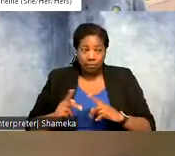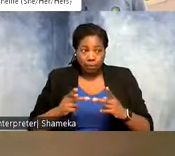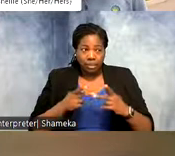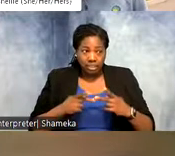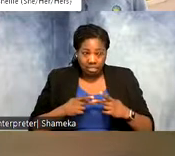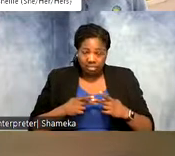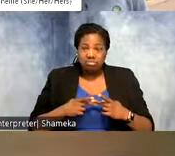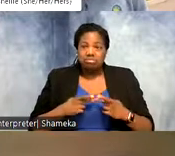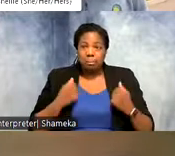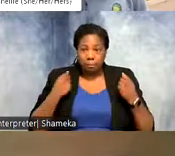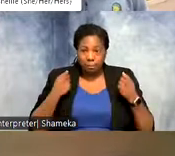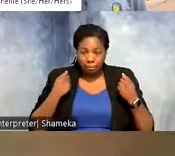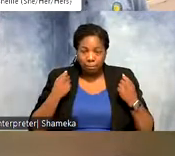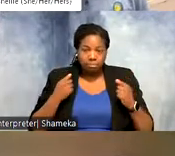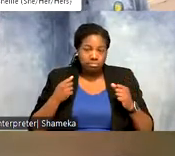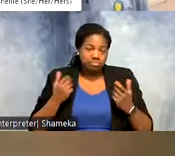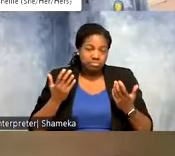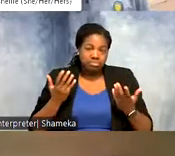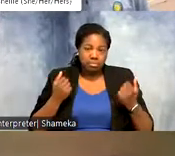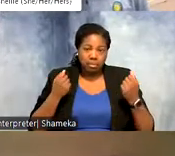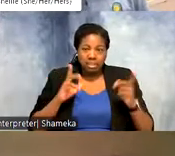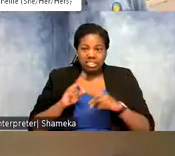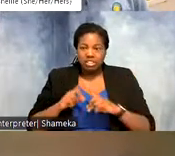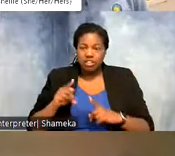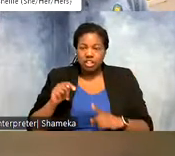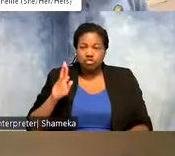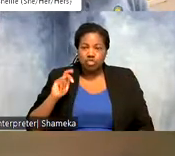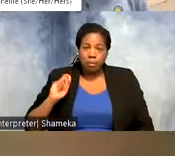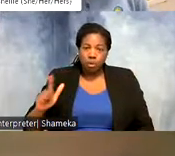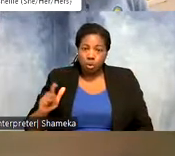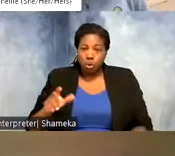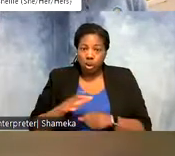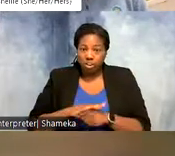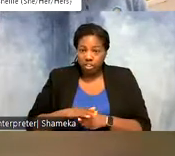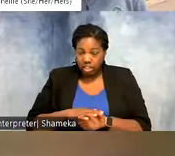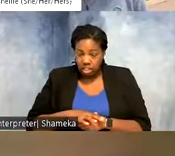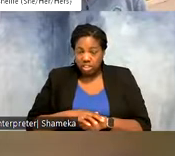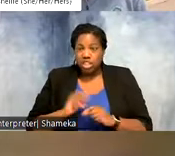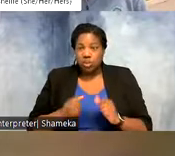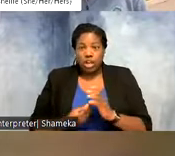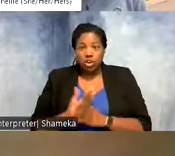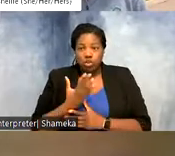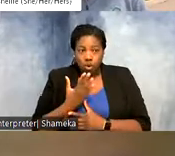tropical areas, and there's different ways to grow coffee. So some coffee is grown